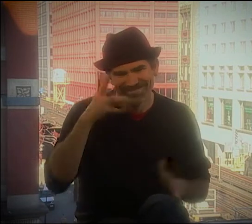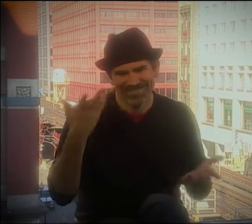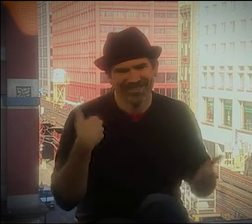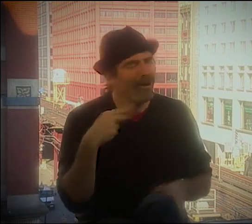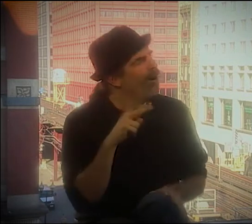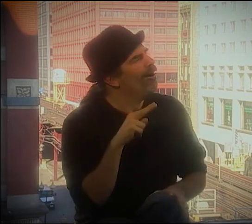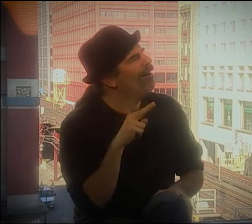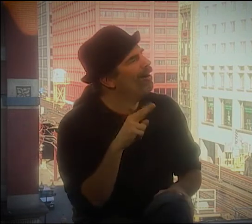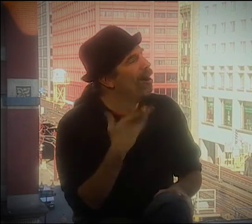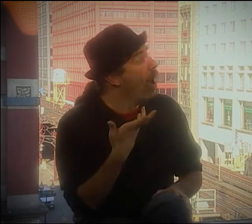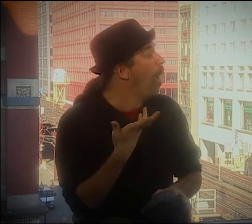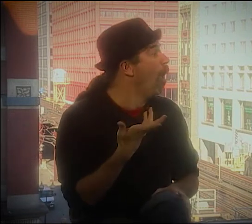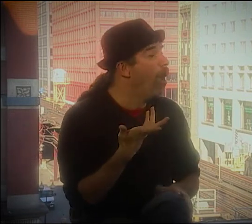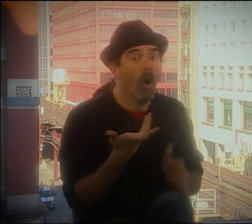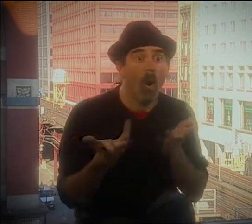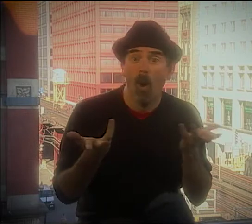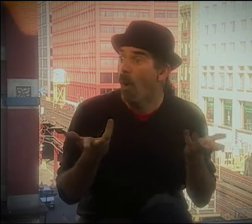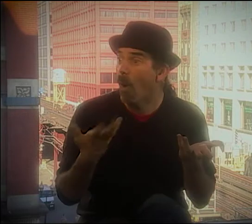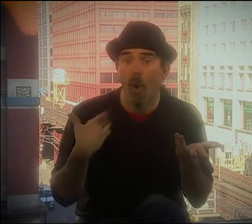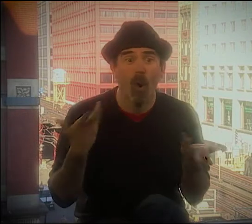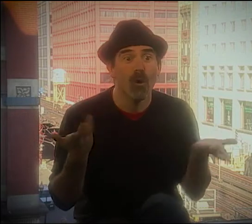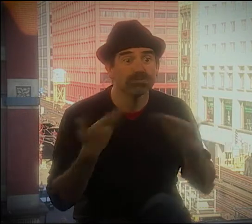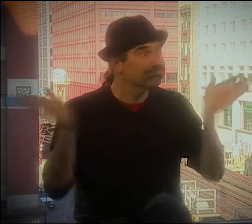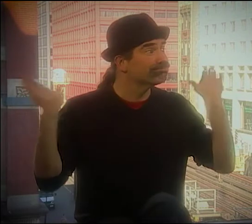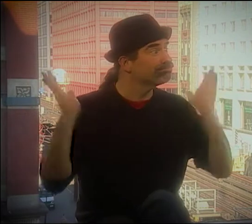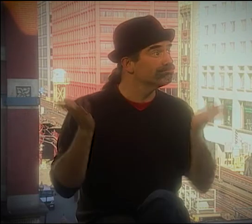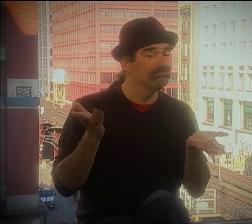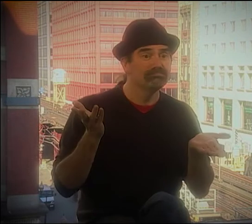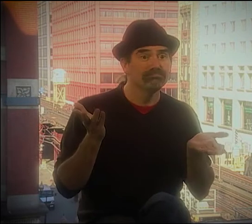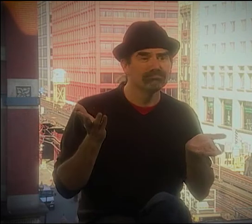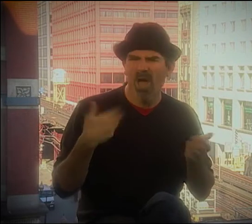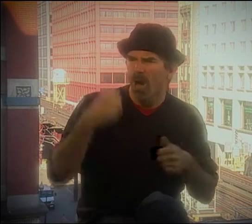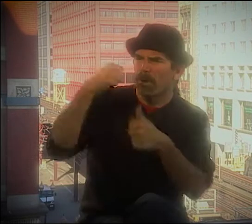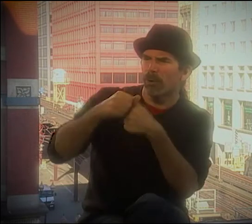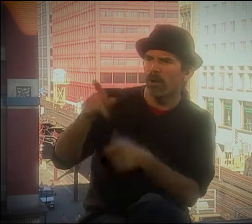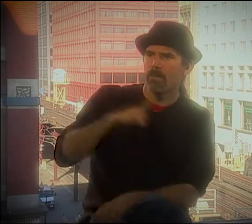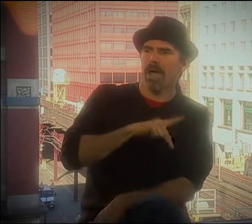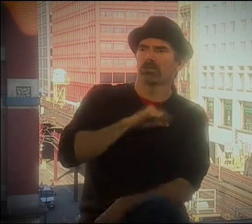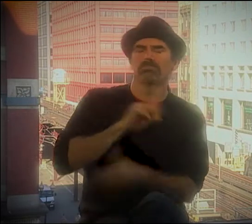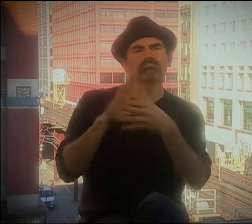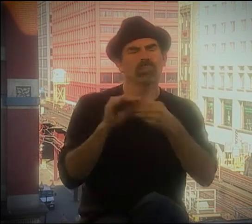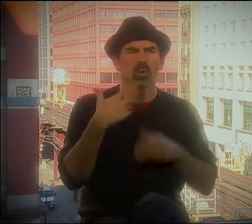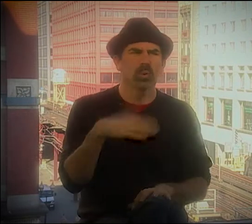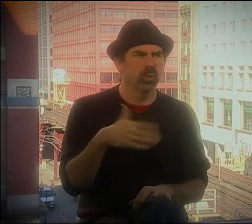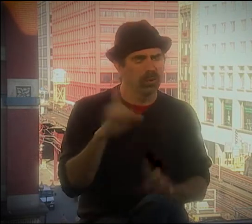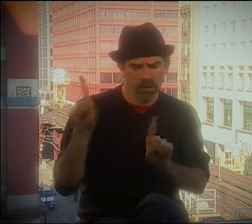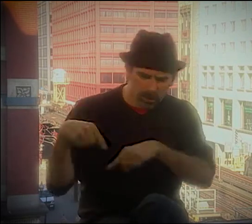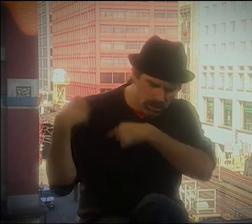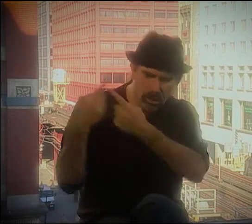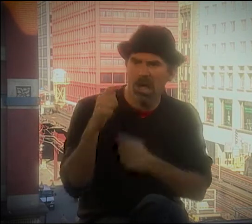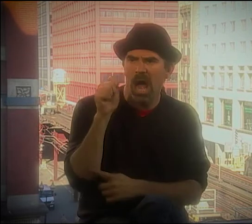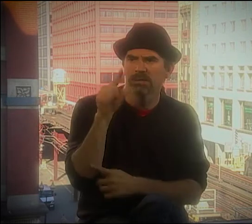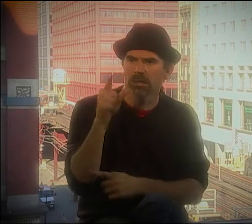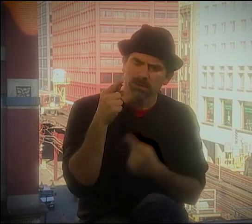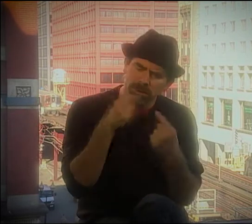BUT YOU KNOW, I WAS IGNORANT. I WAS YOUNG AND DUMB. I DIDN'T KNOW WHO ANYBODY WAS.